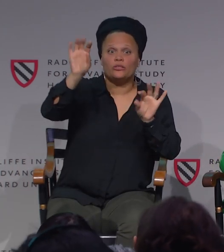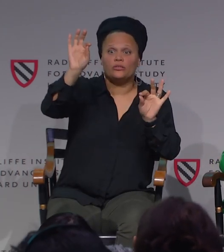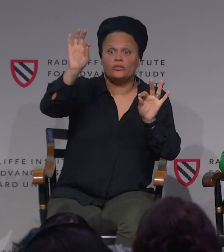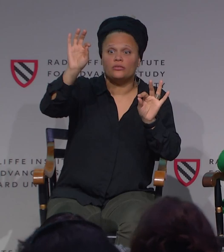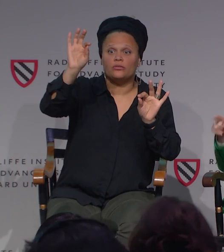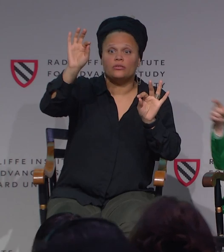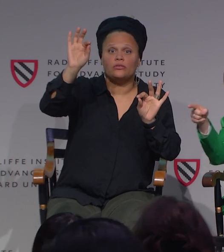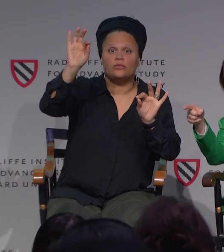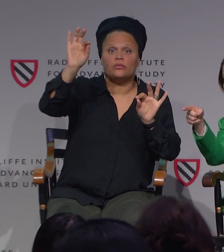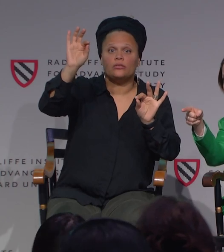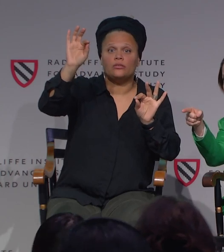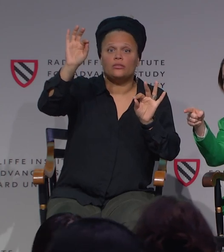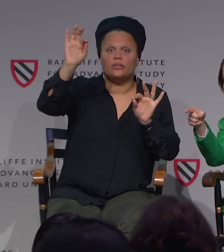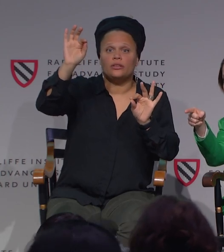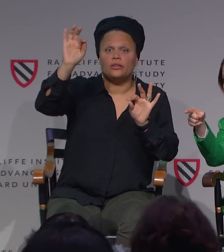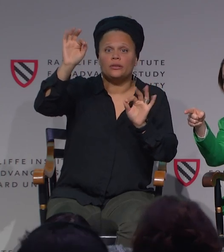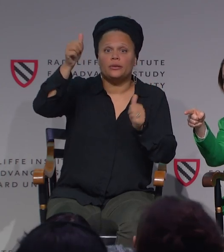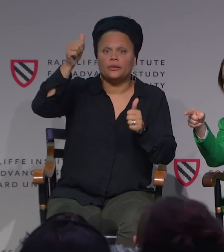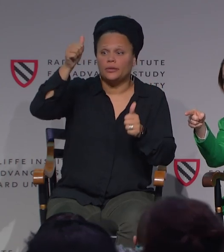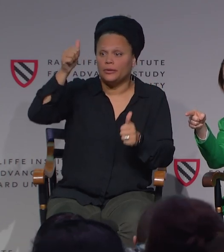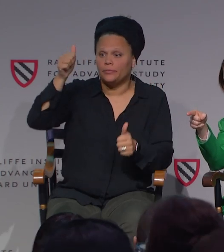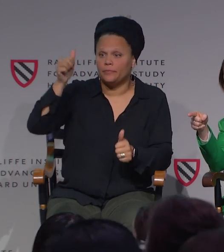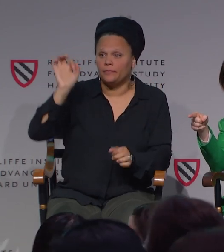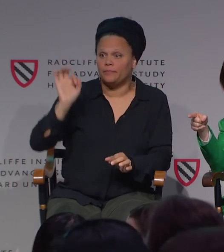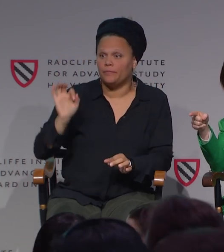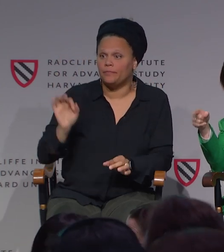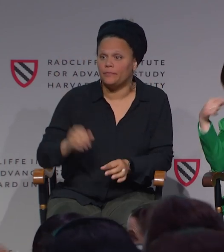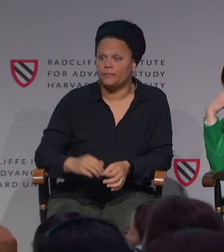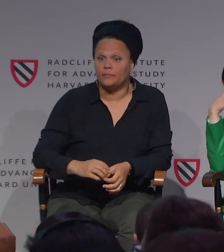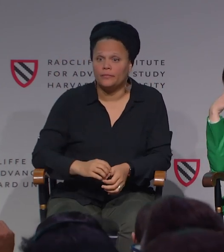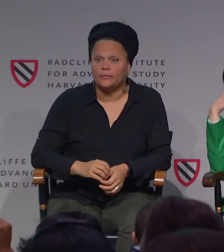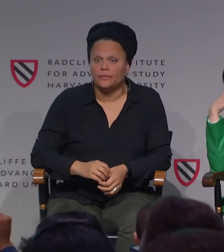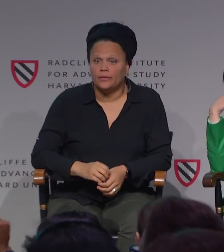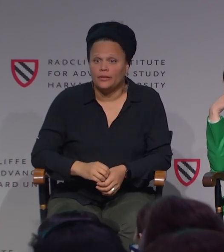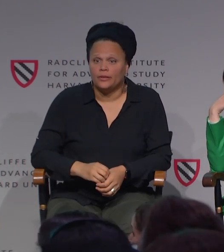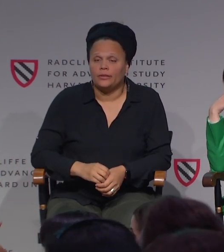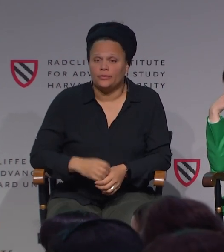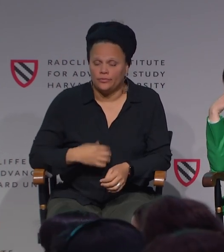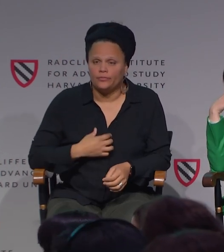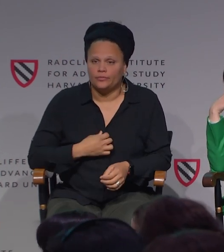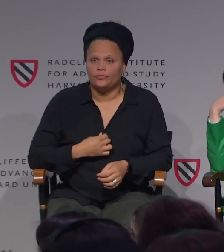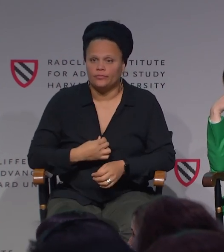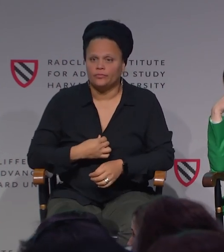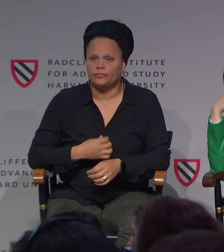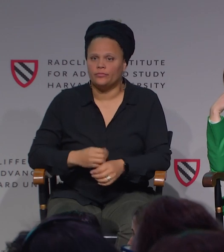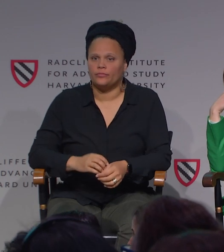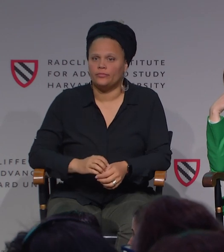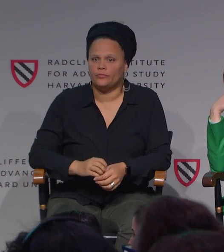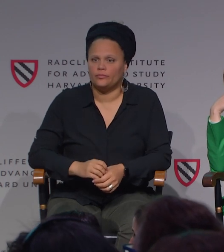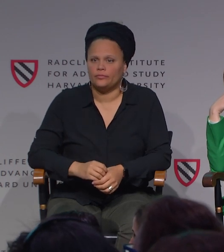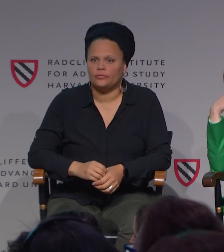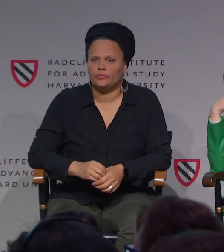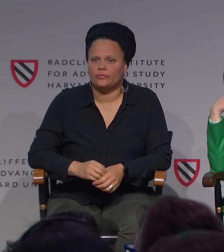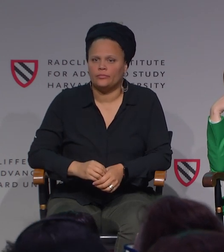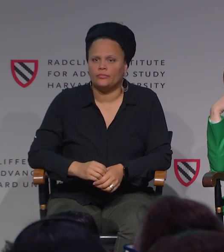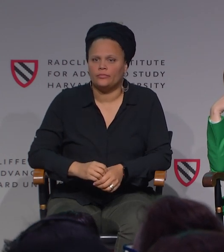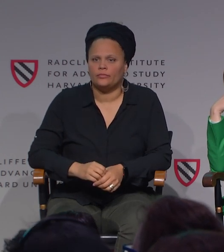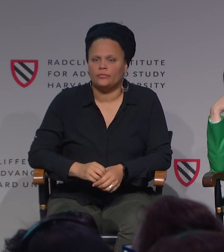Does that answer your question? It's a little bit different. But it's OK-- [INTERPOSING VOICES] I guess what I mean is, could you show us